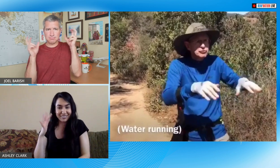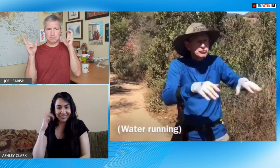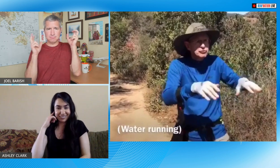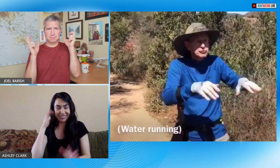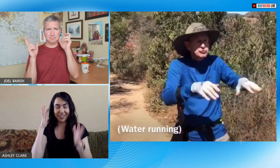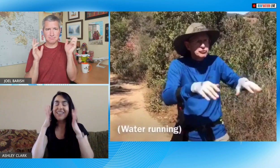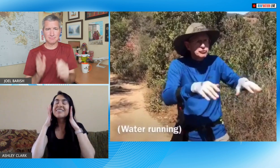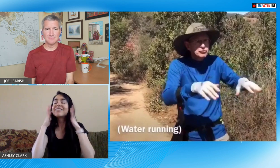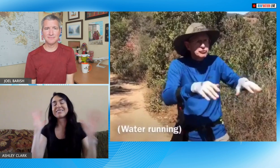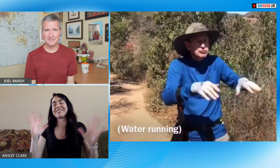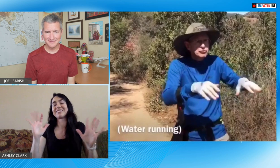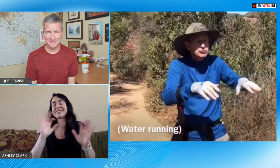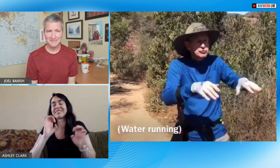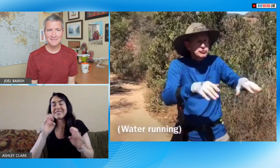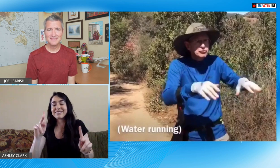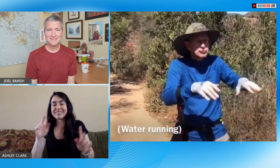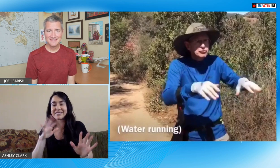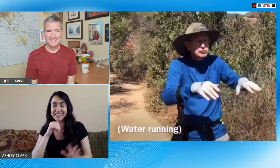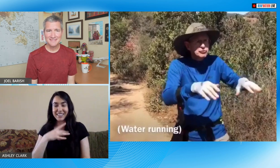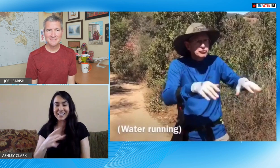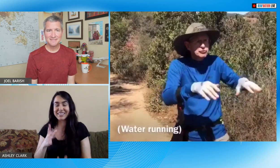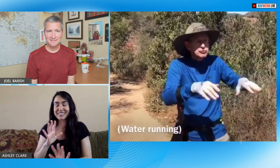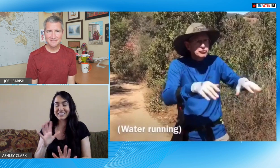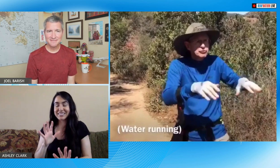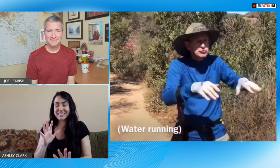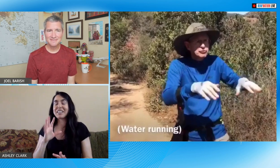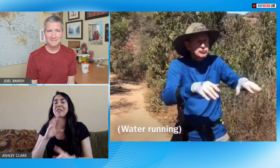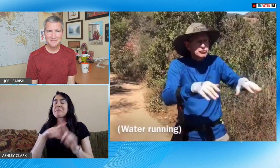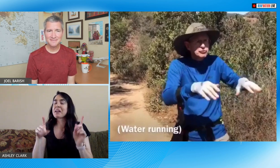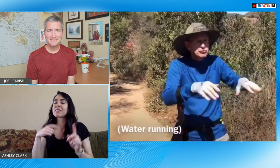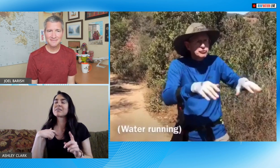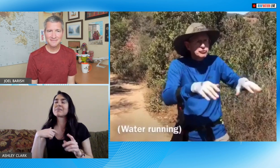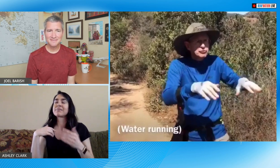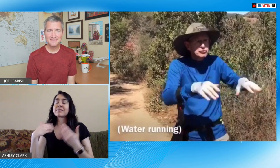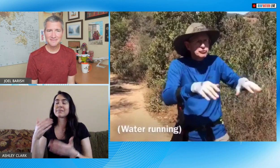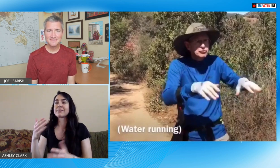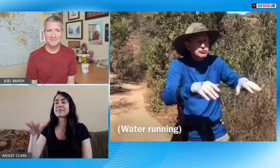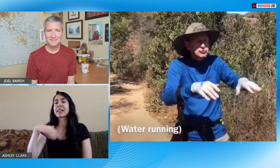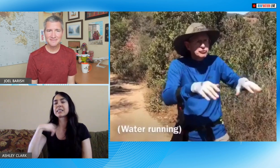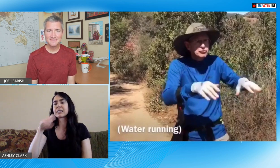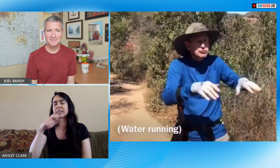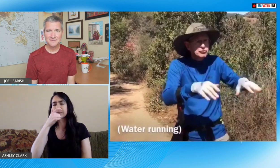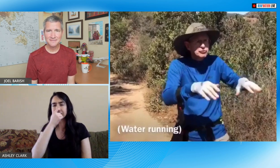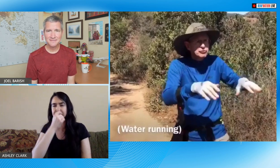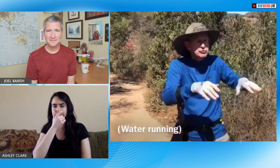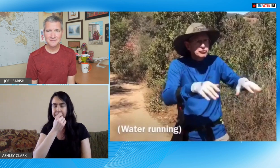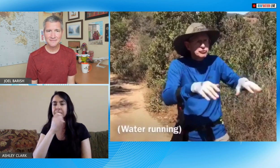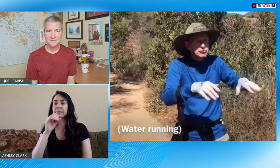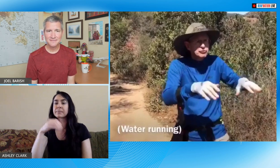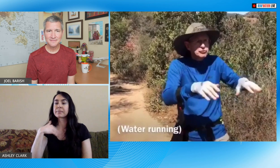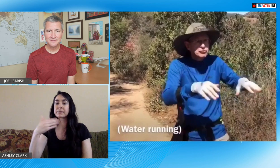I didn't like how to write Oh No eek I did not like them but I decided to go